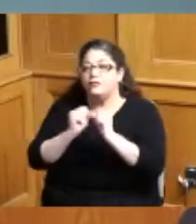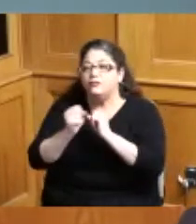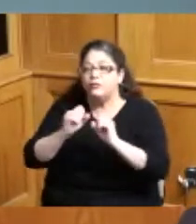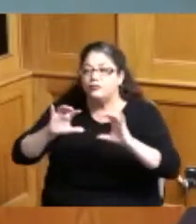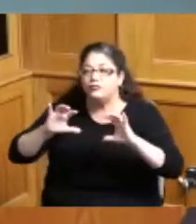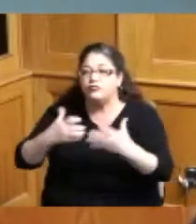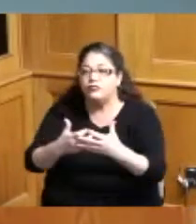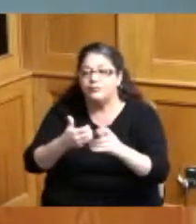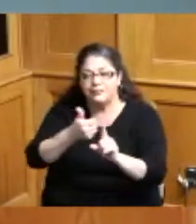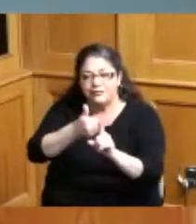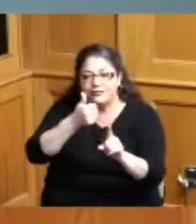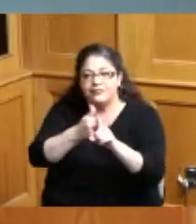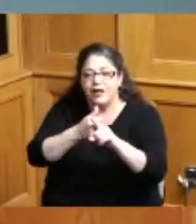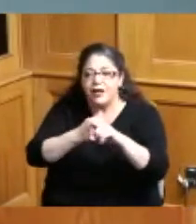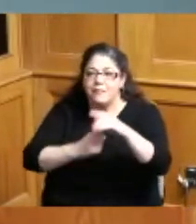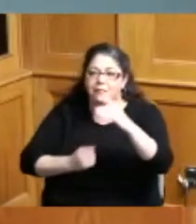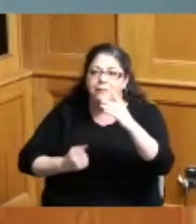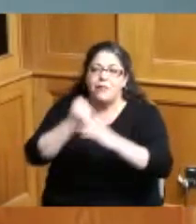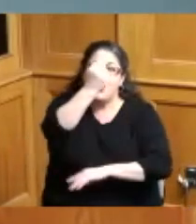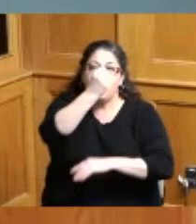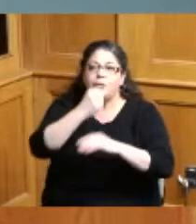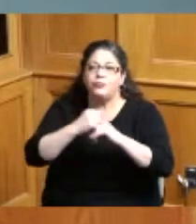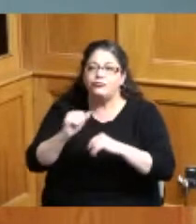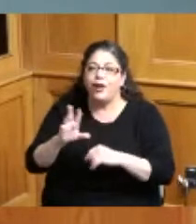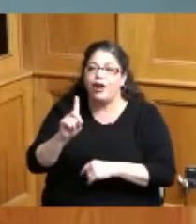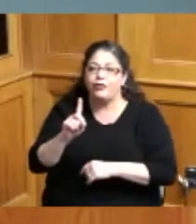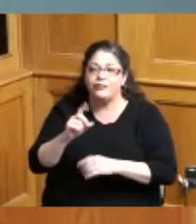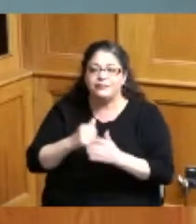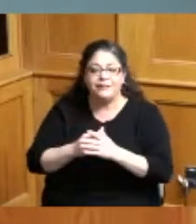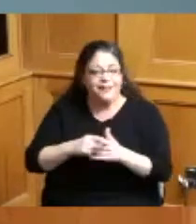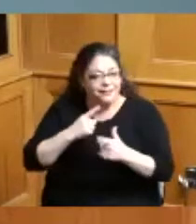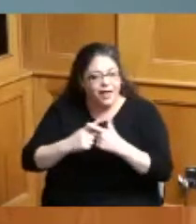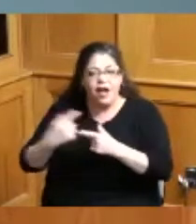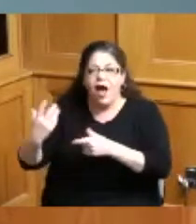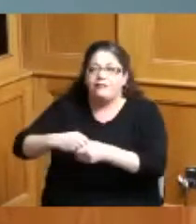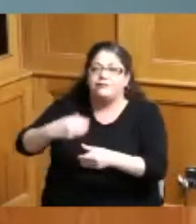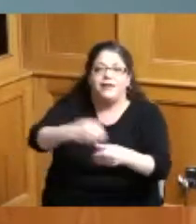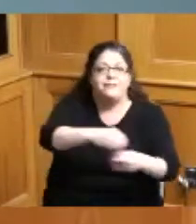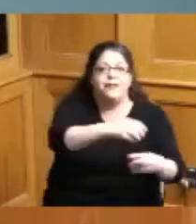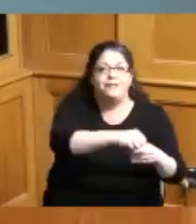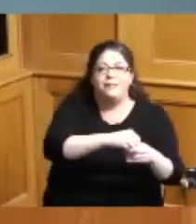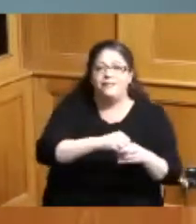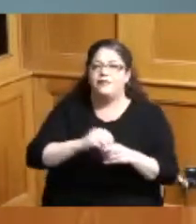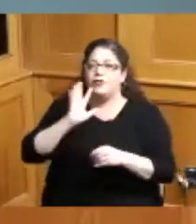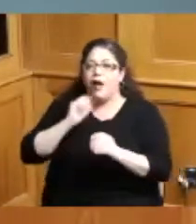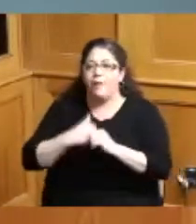breaking records we certainly wanted to include all of them and we talked about the past so I